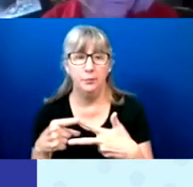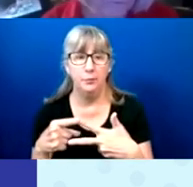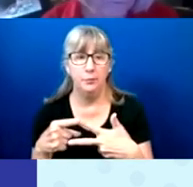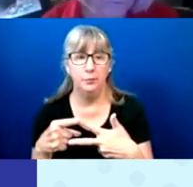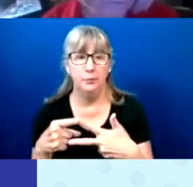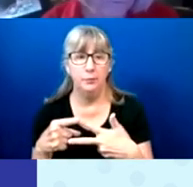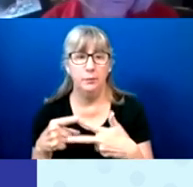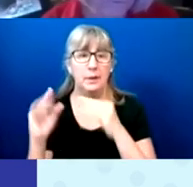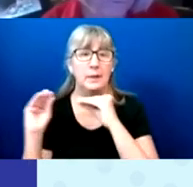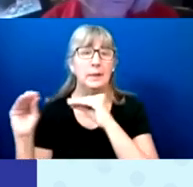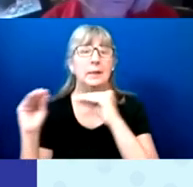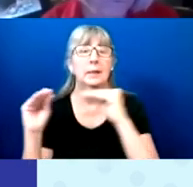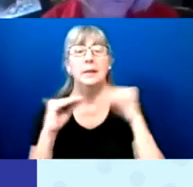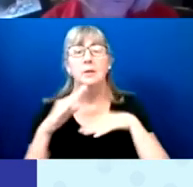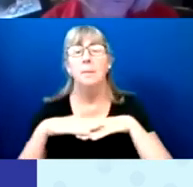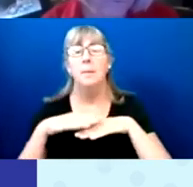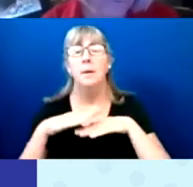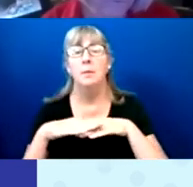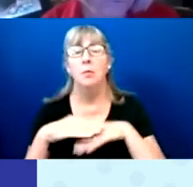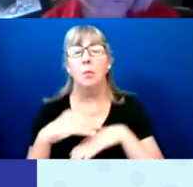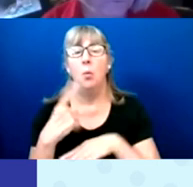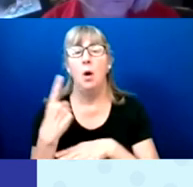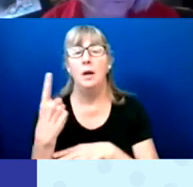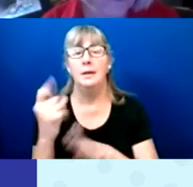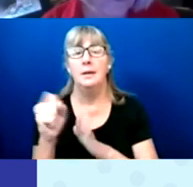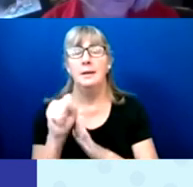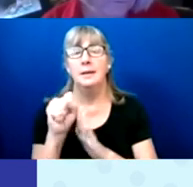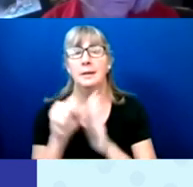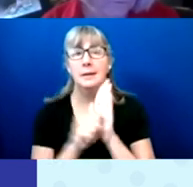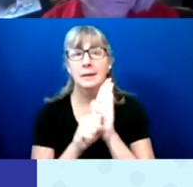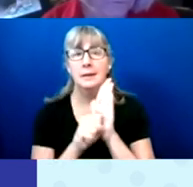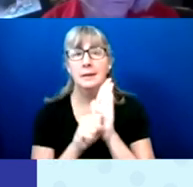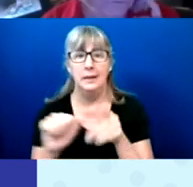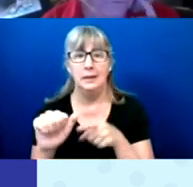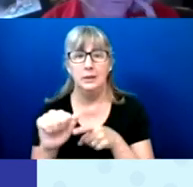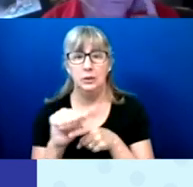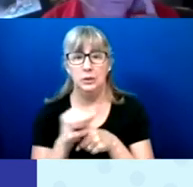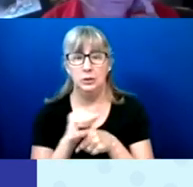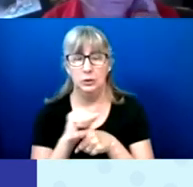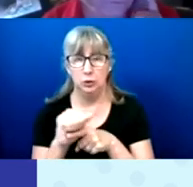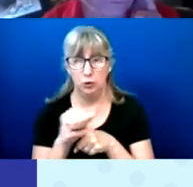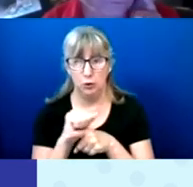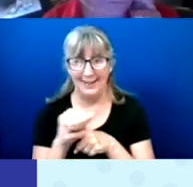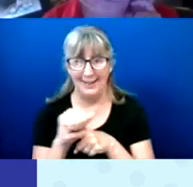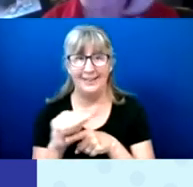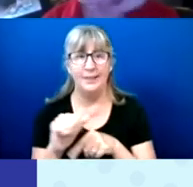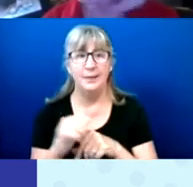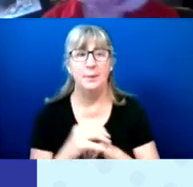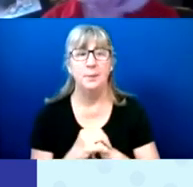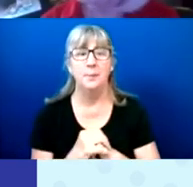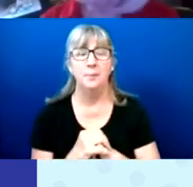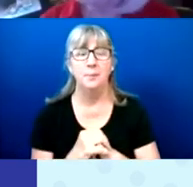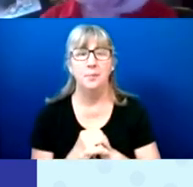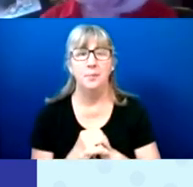Number 2, teach a minimum of one state training.